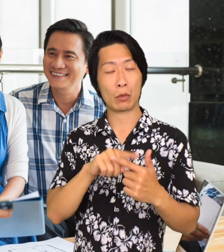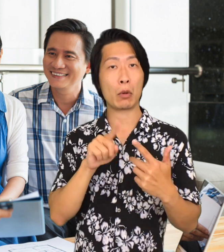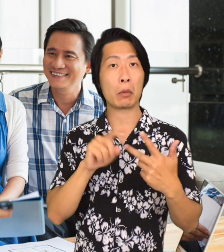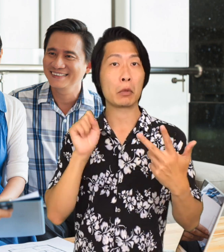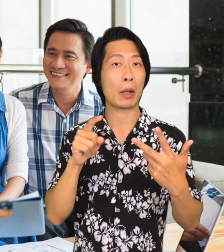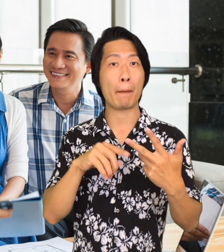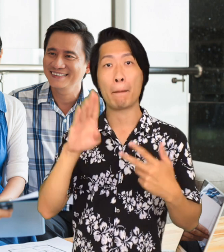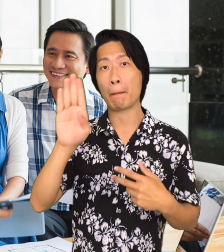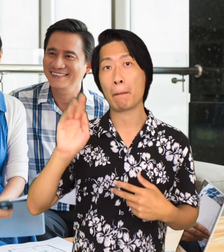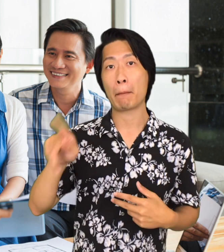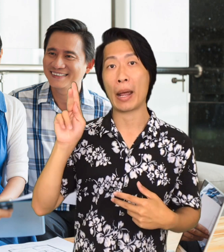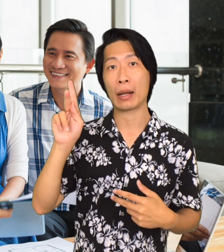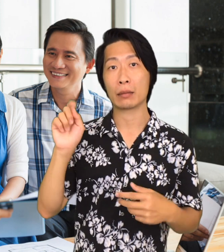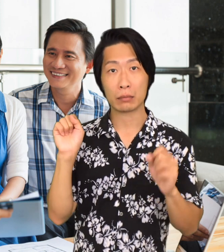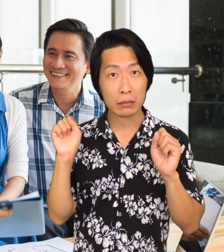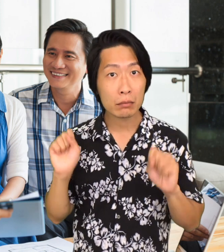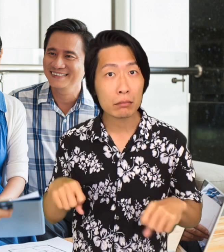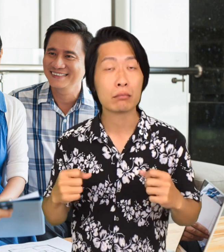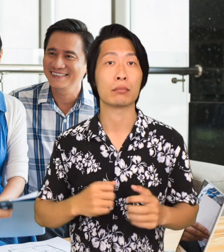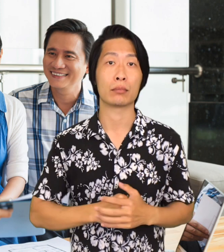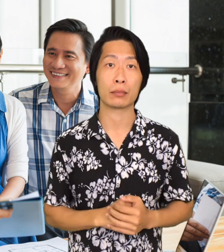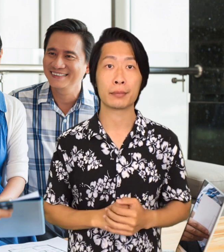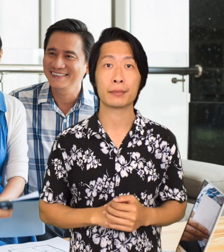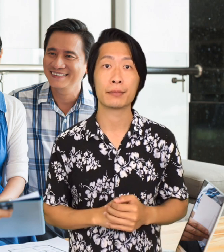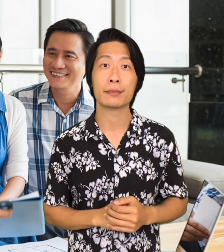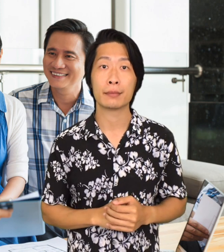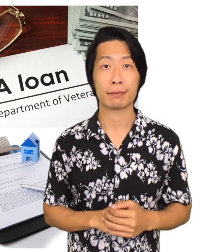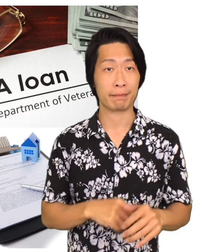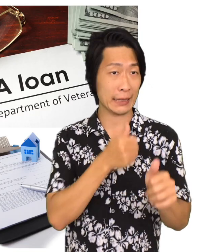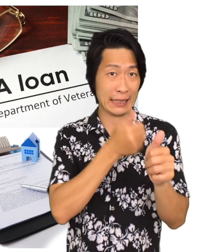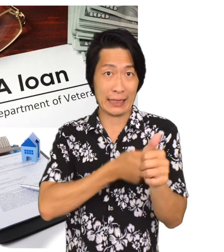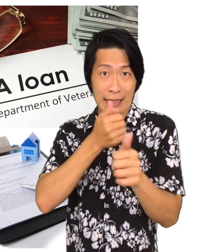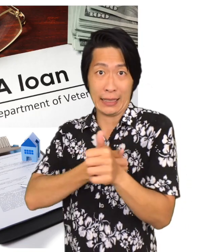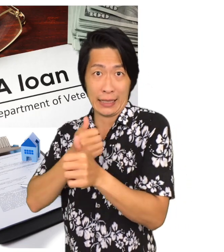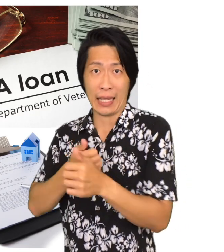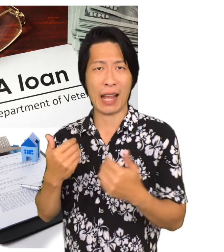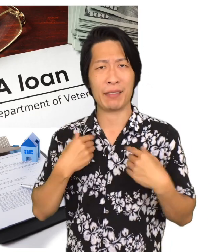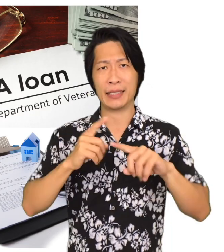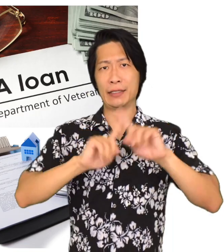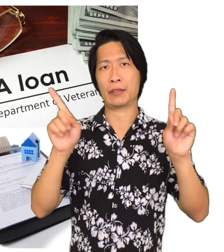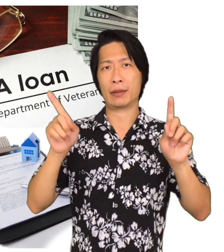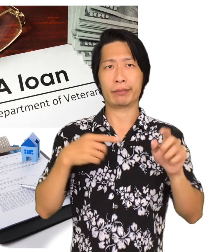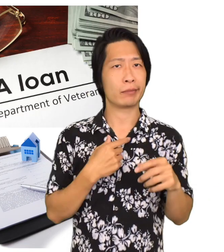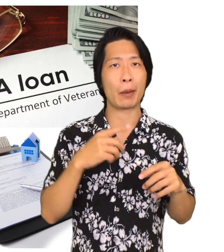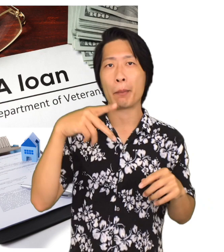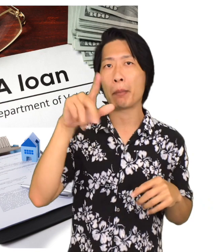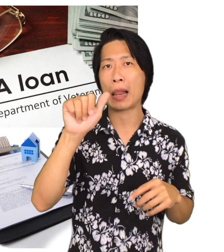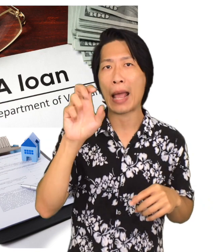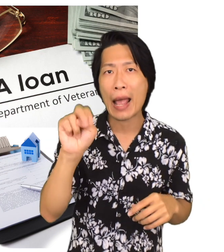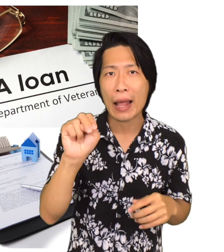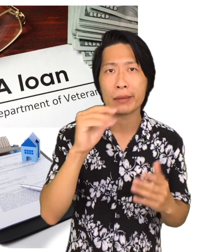or a Bank Each one has different plans and rates for home mortgages.